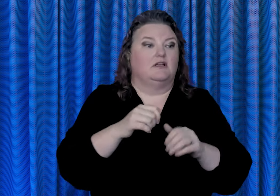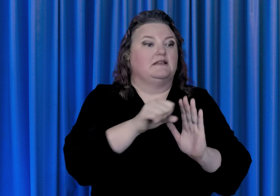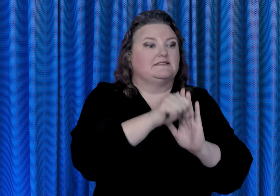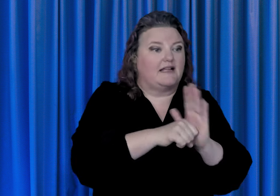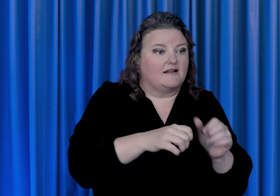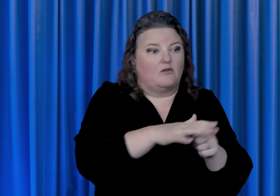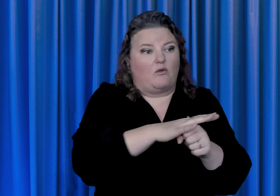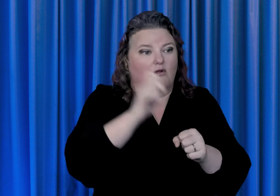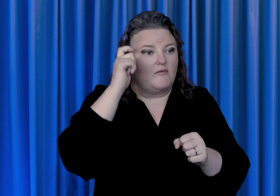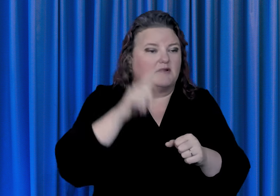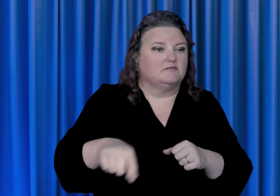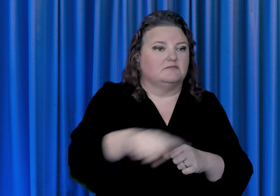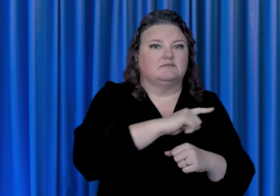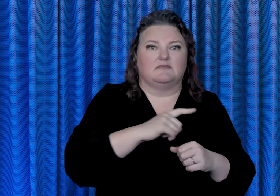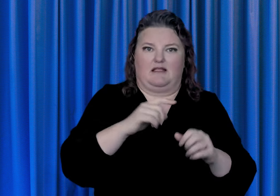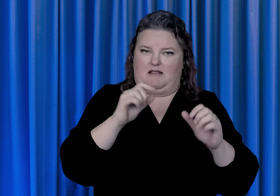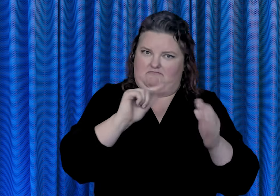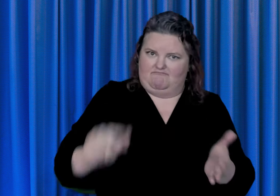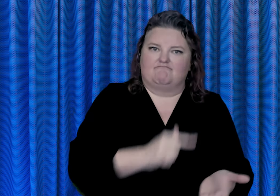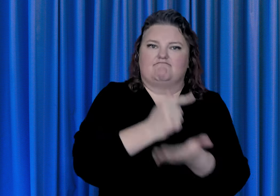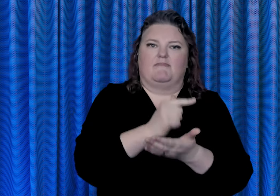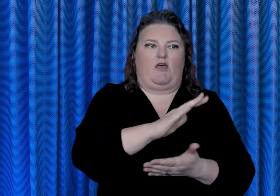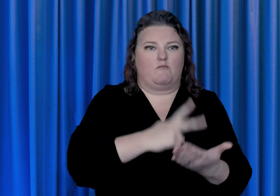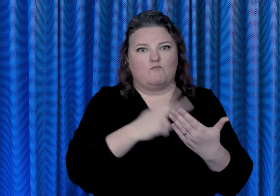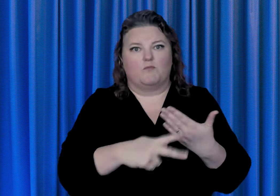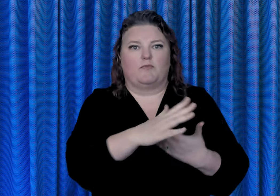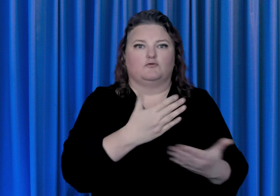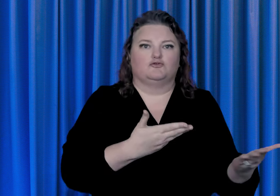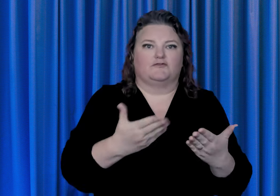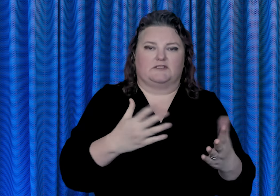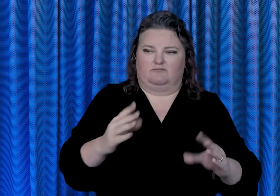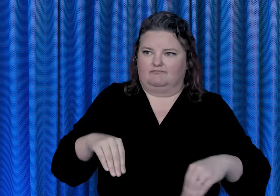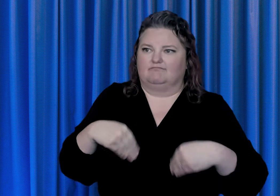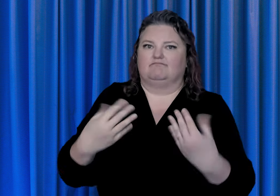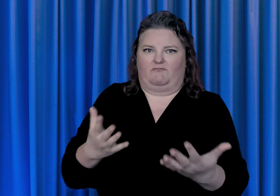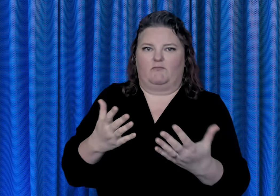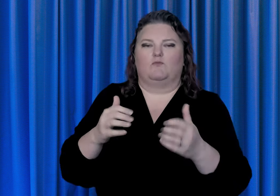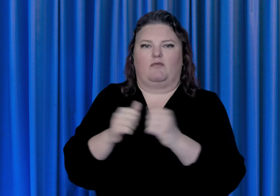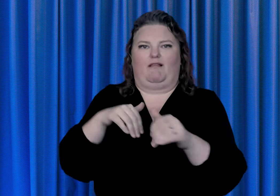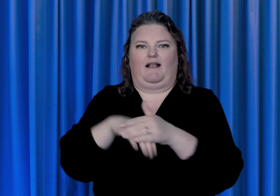ensure the accessibility of their programs and services provided through the web and